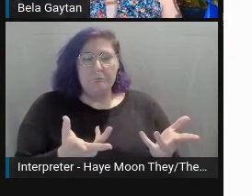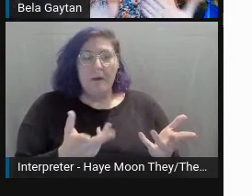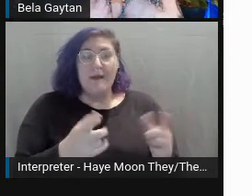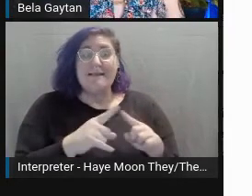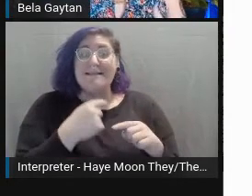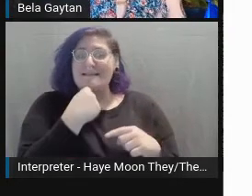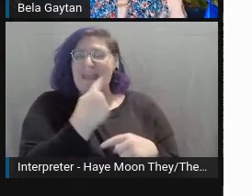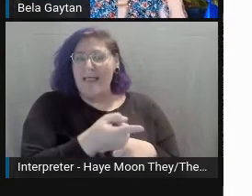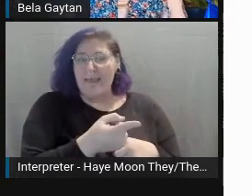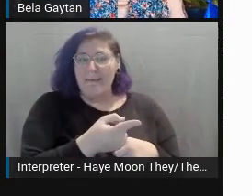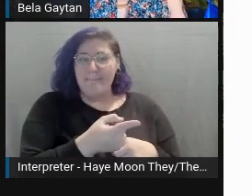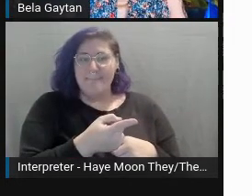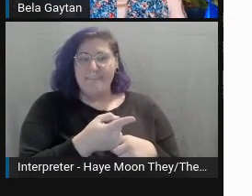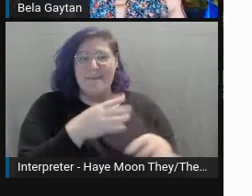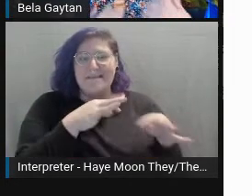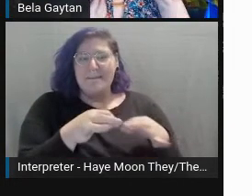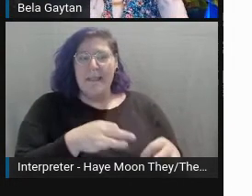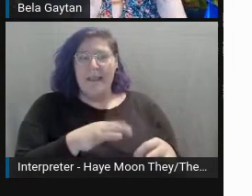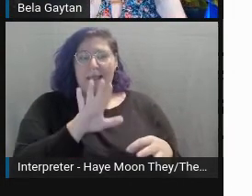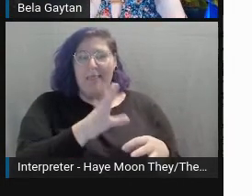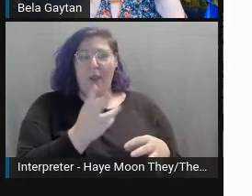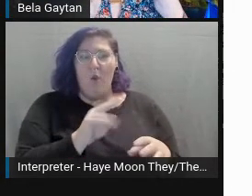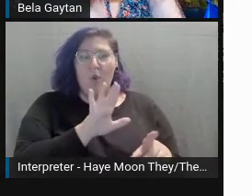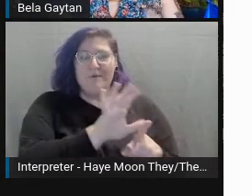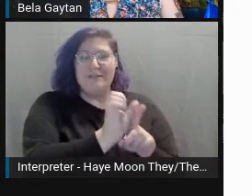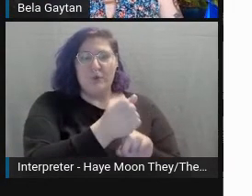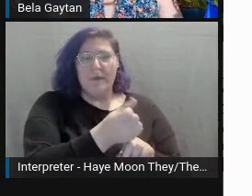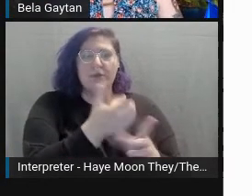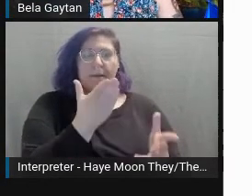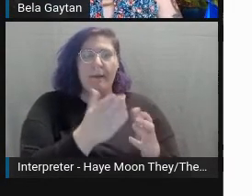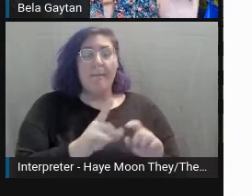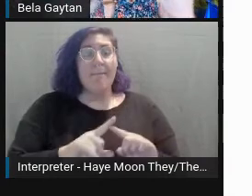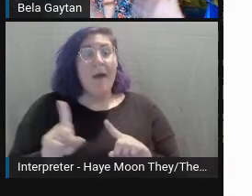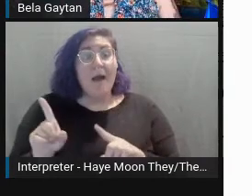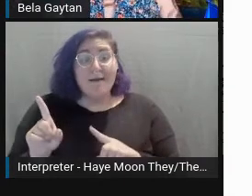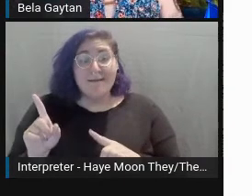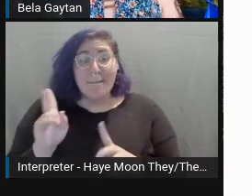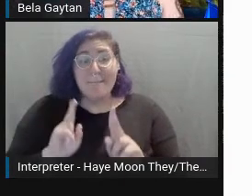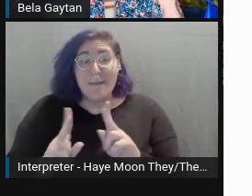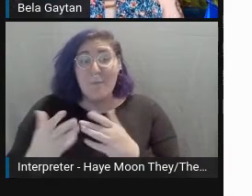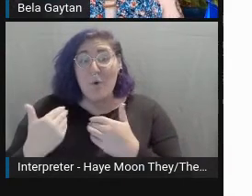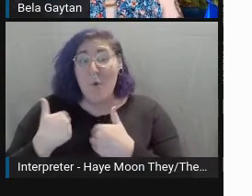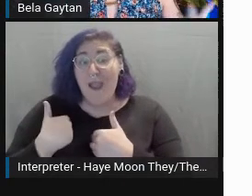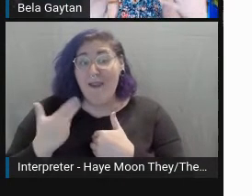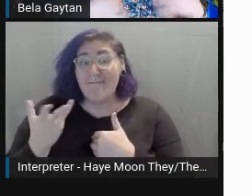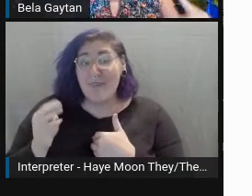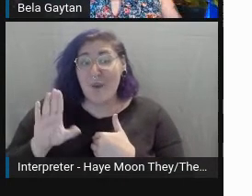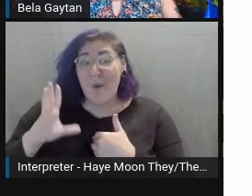For those of us that have lived experience, we're pros. We know what it feels like inside our body, we know